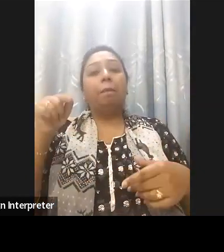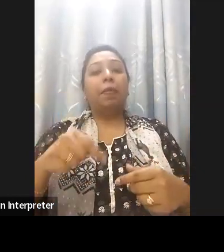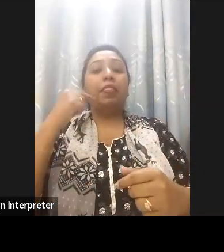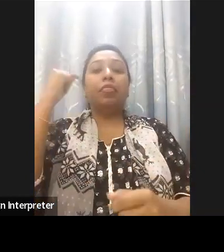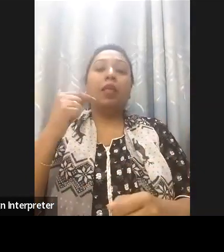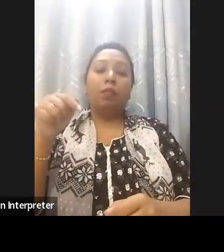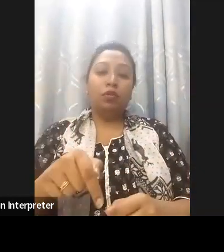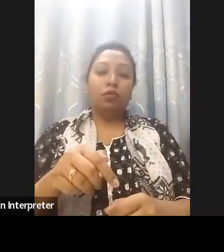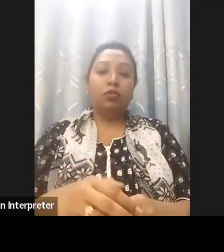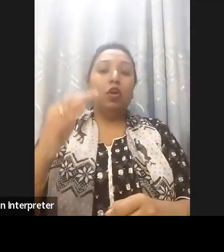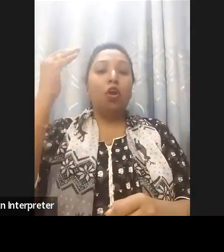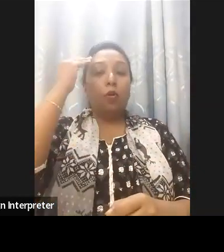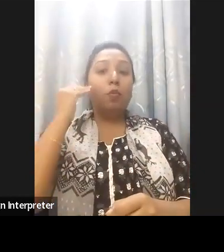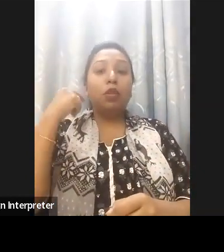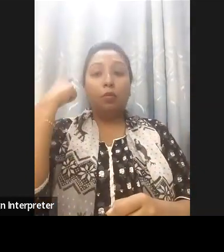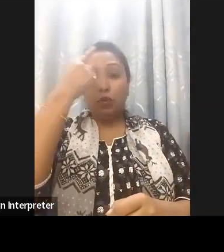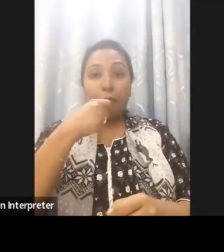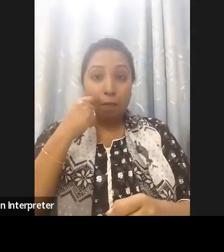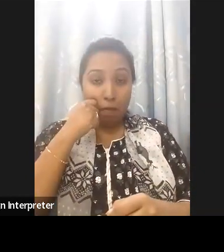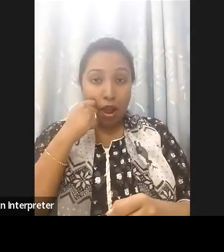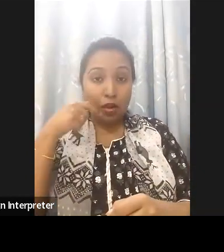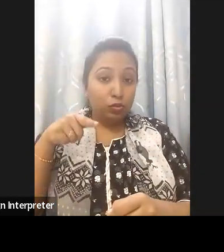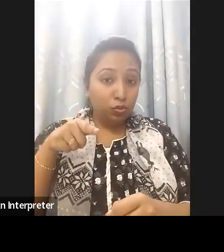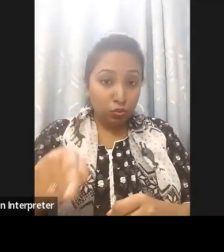Persons with disabilities and their organizations were highly involved with this celebration